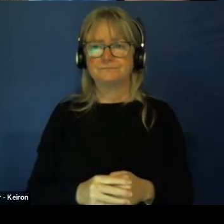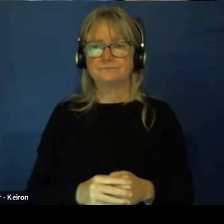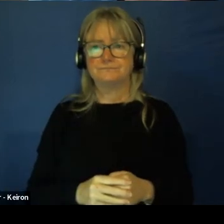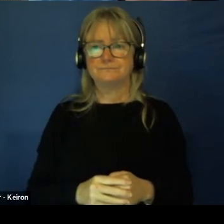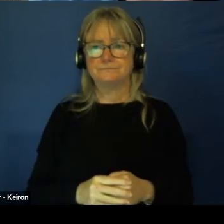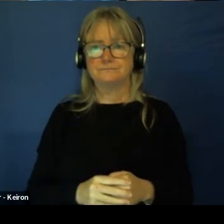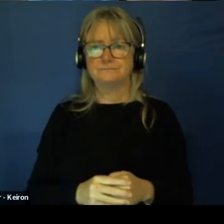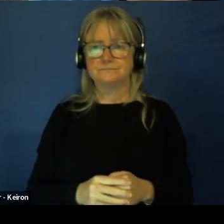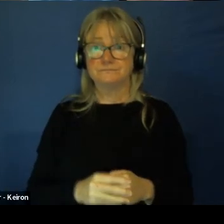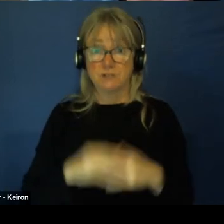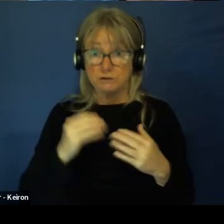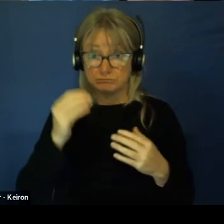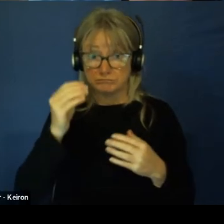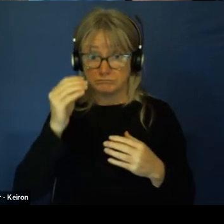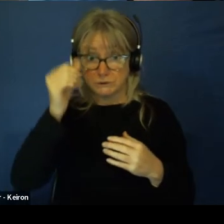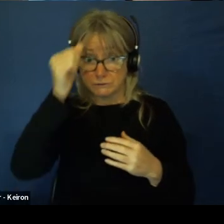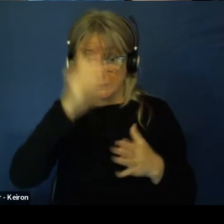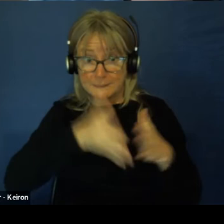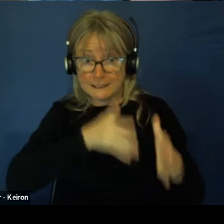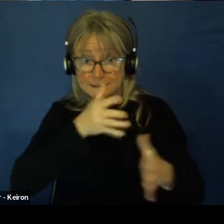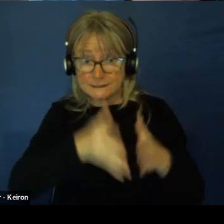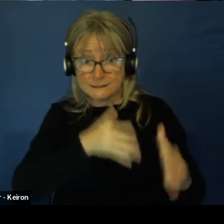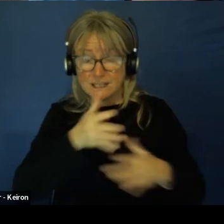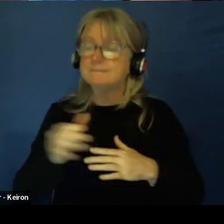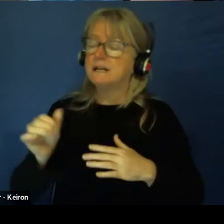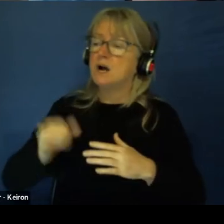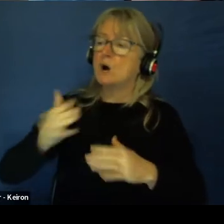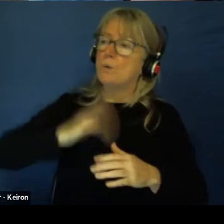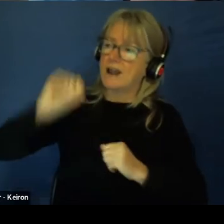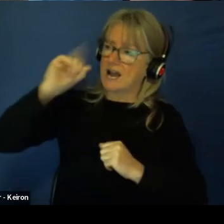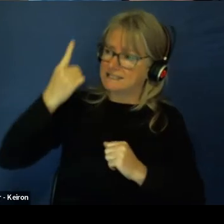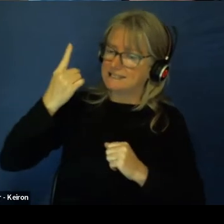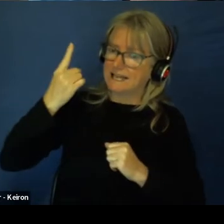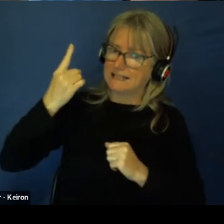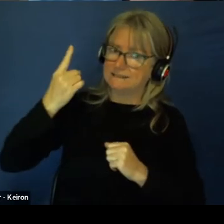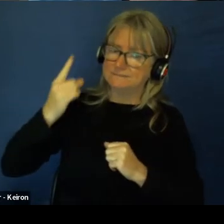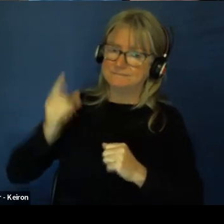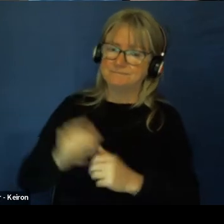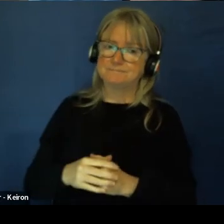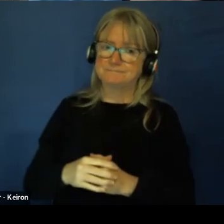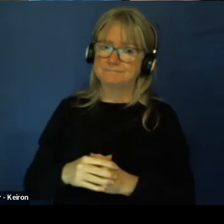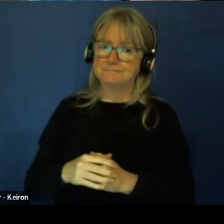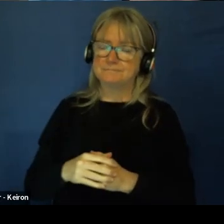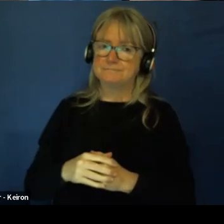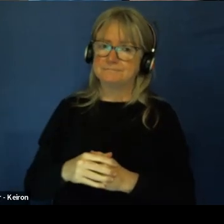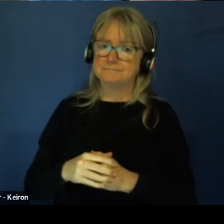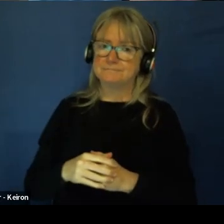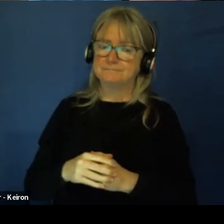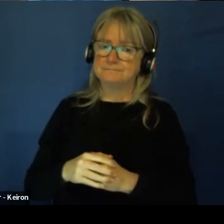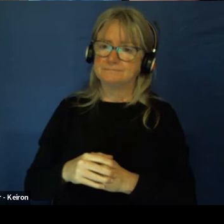Does that give you a Bible or. Yeah. No, I was just trying to understand because I suppose.